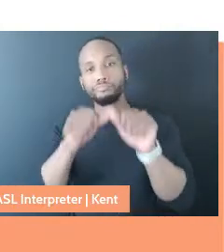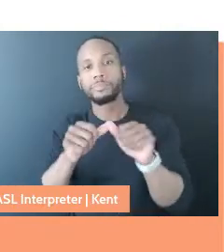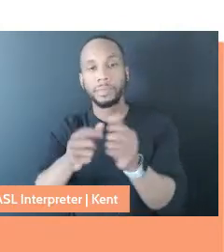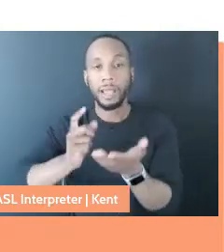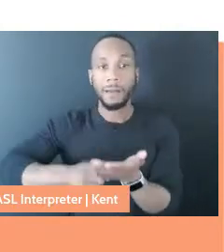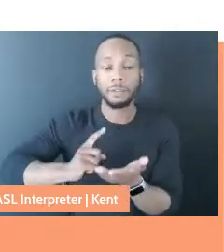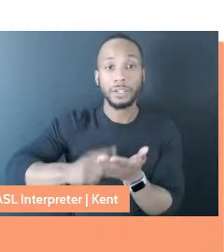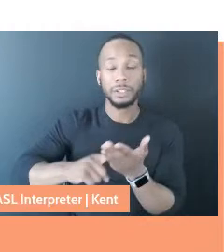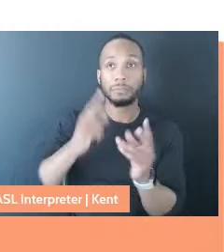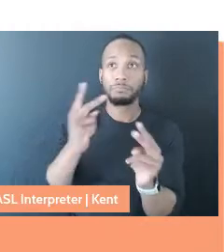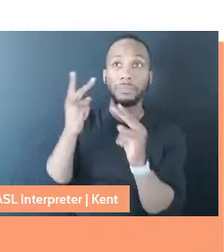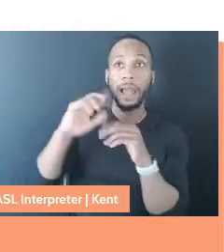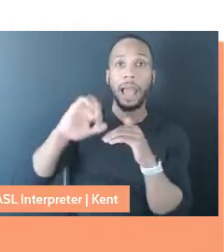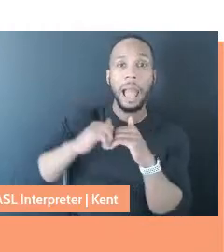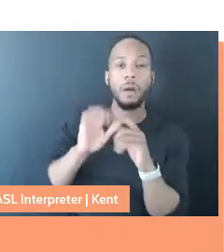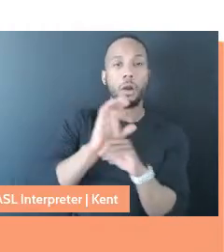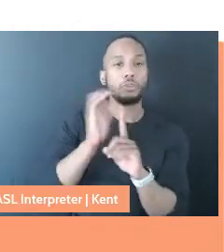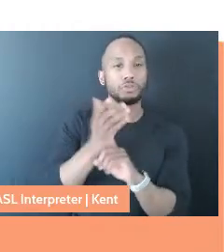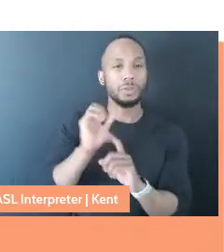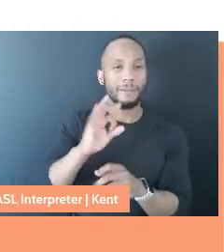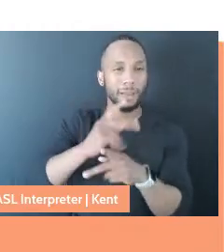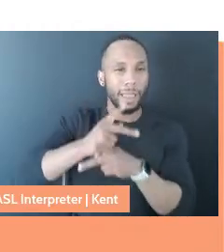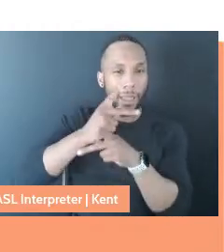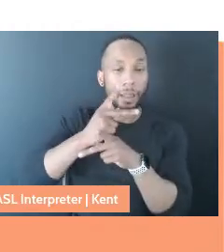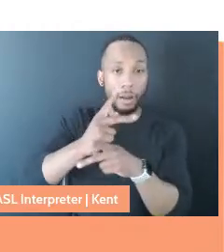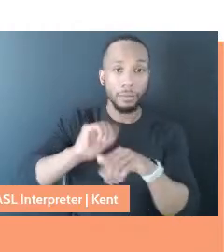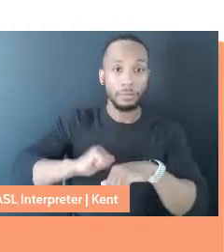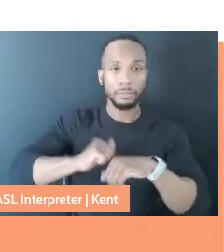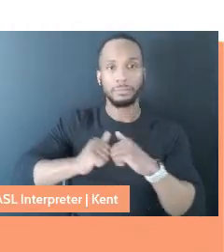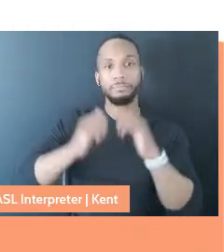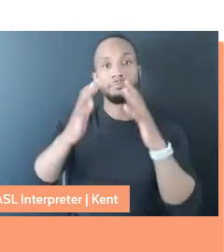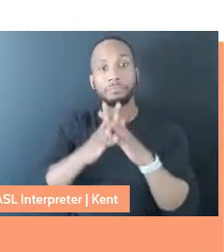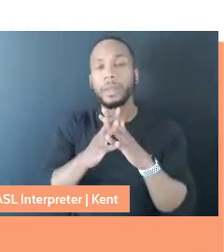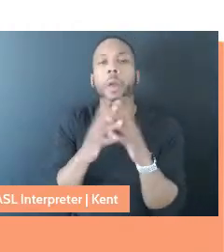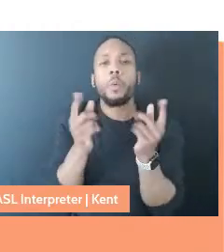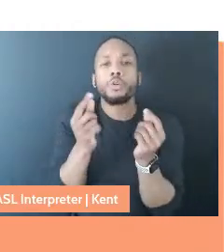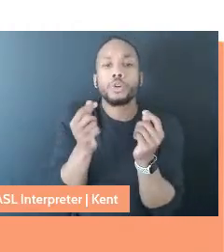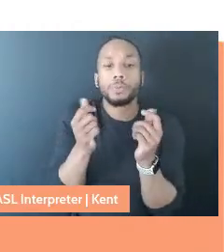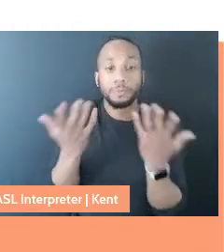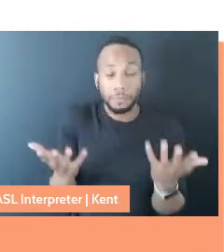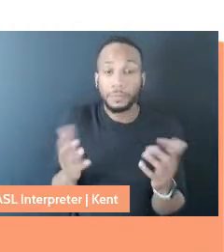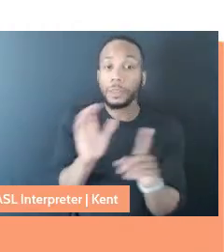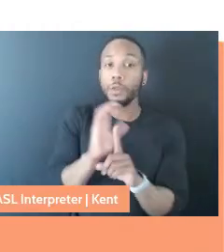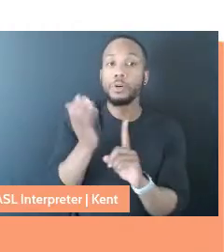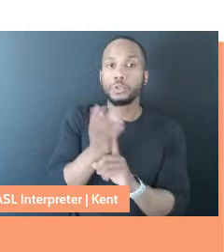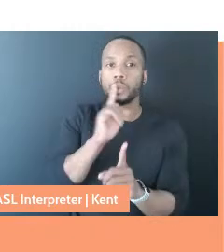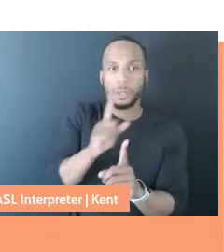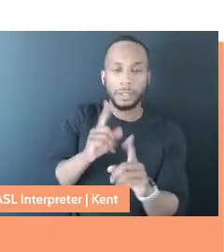Cultures of Care are created and what they can do. Culture shapes are political and economic systems,